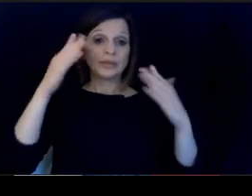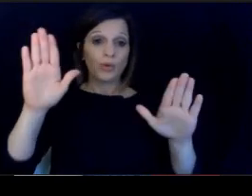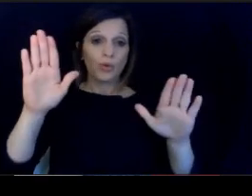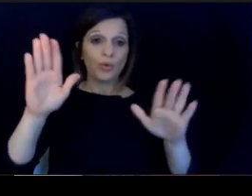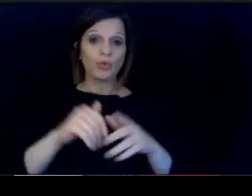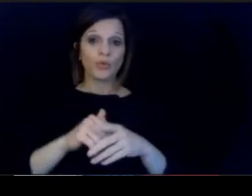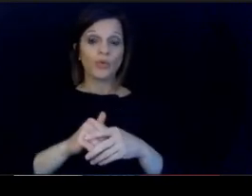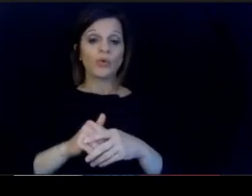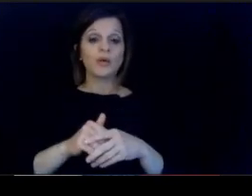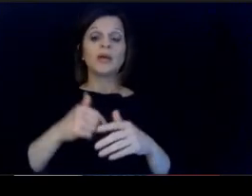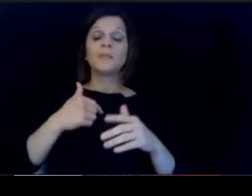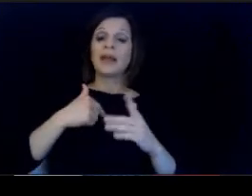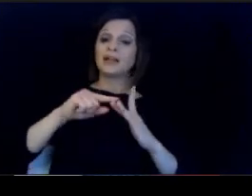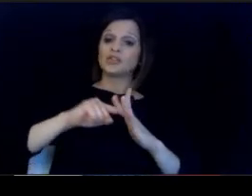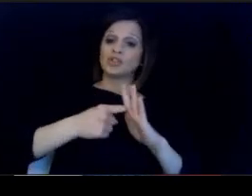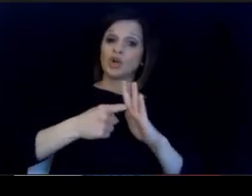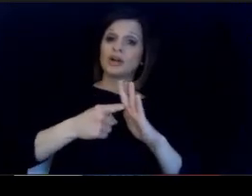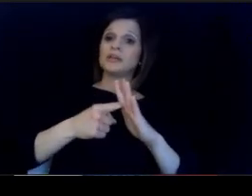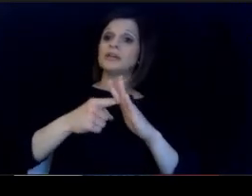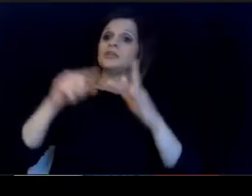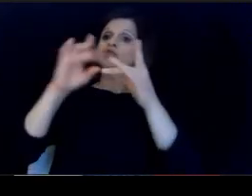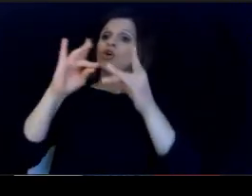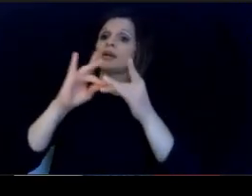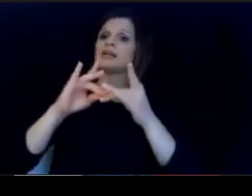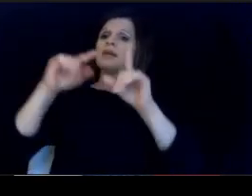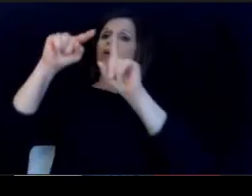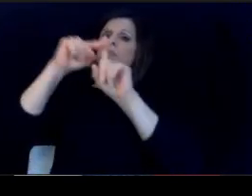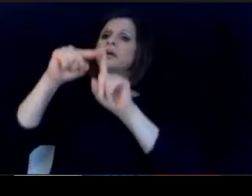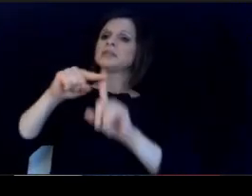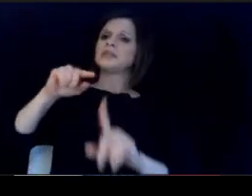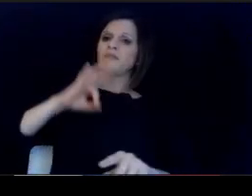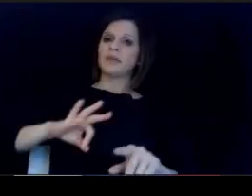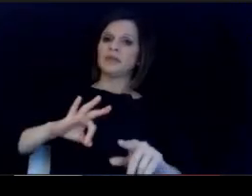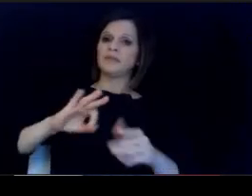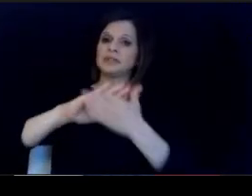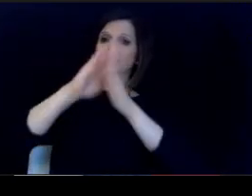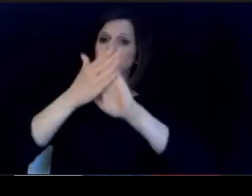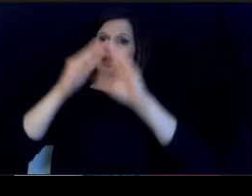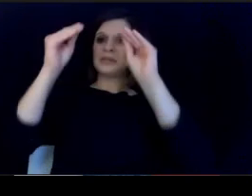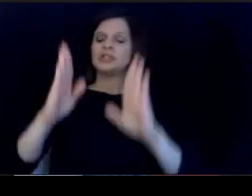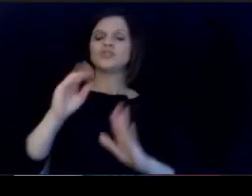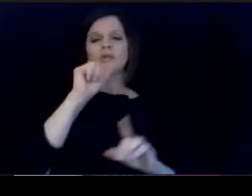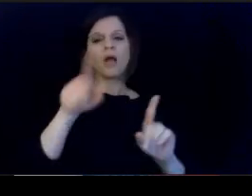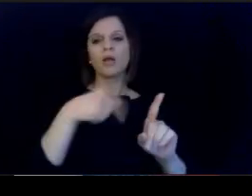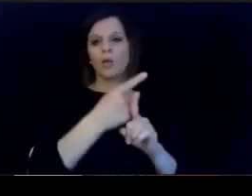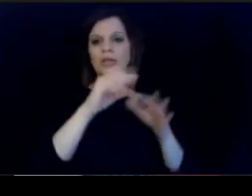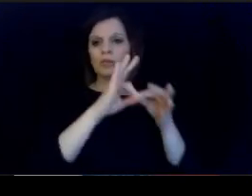I started talking about the benefits of being a teacher. not just monetarily, but some other things. It was.